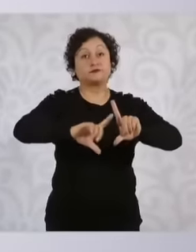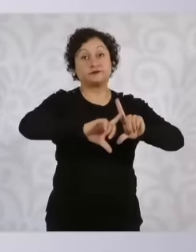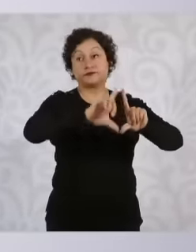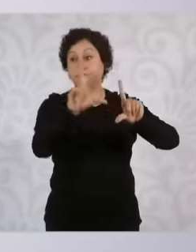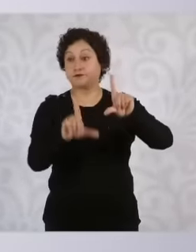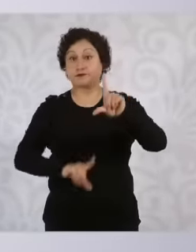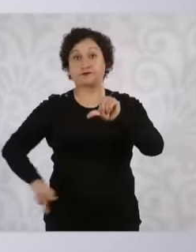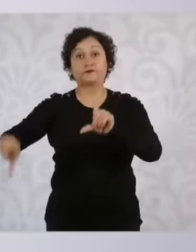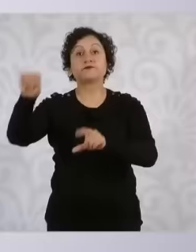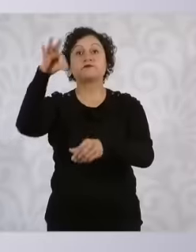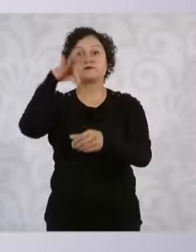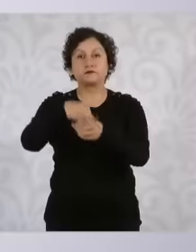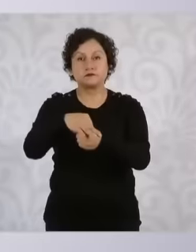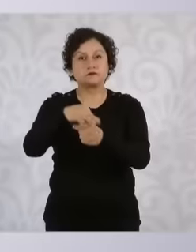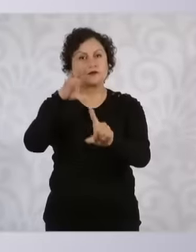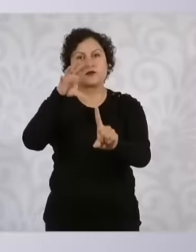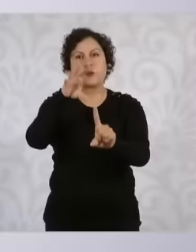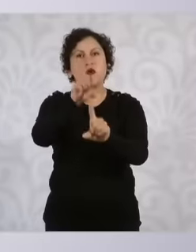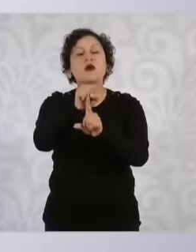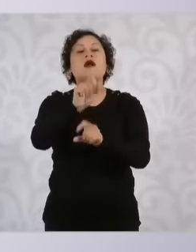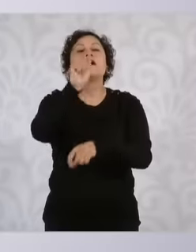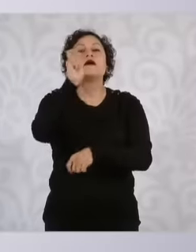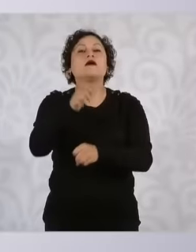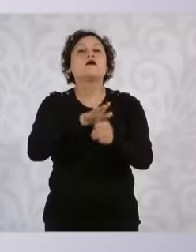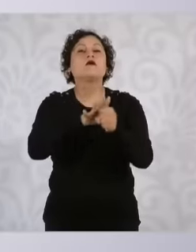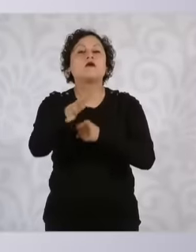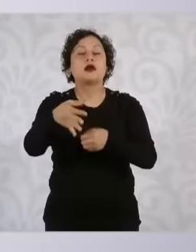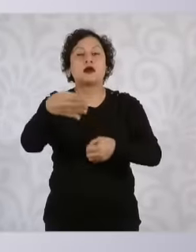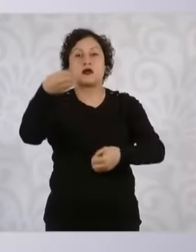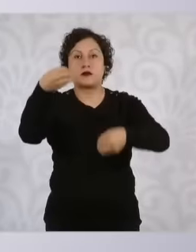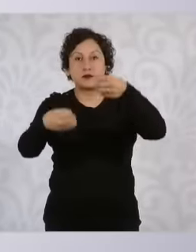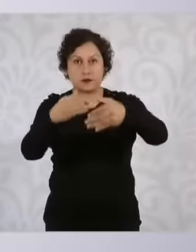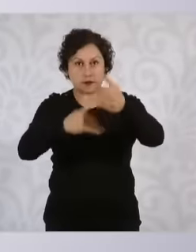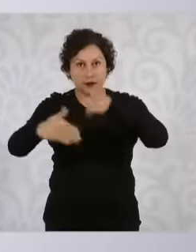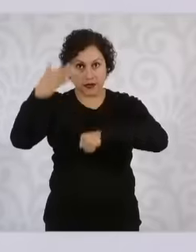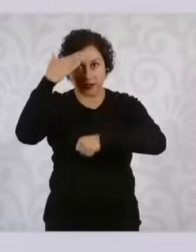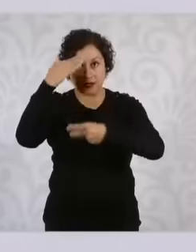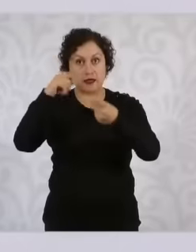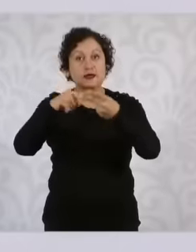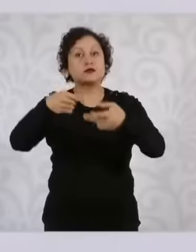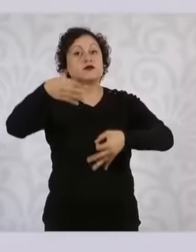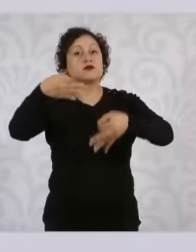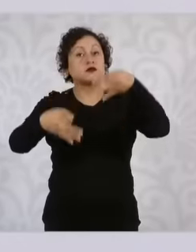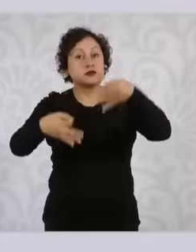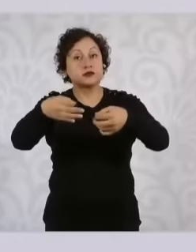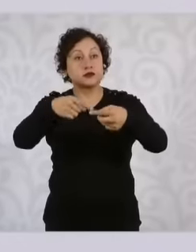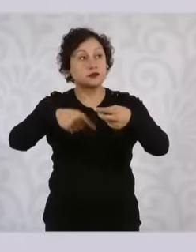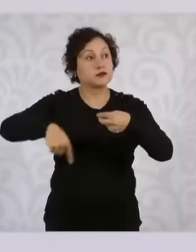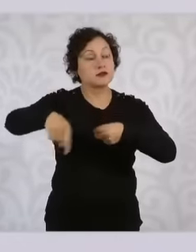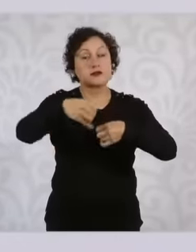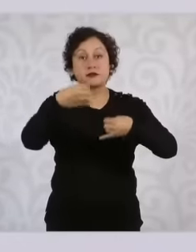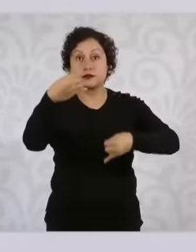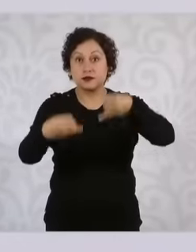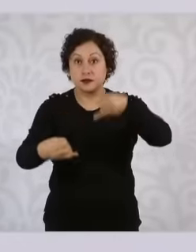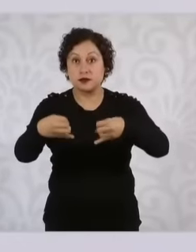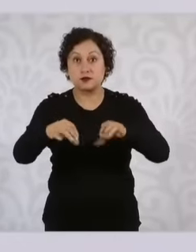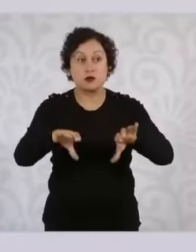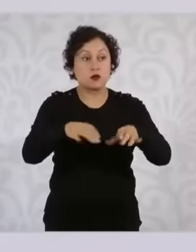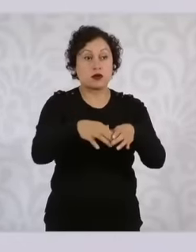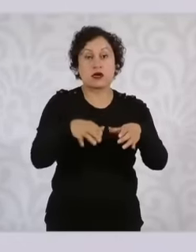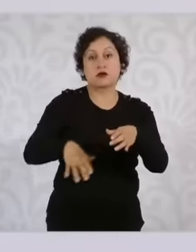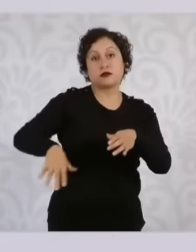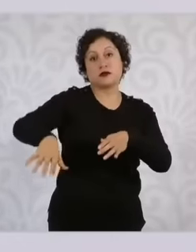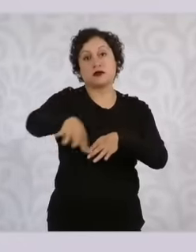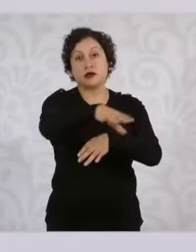of ministers of the court of discipline and of the vacancies of the electoral court and it will be